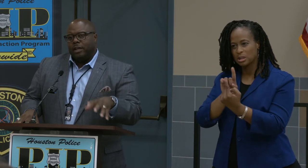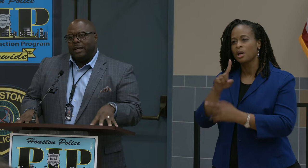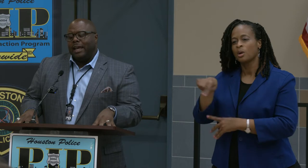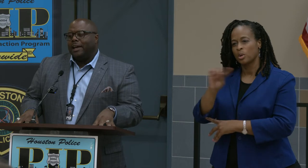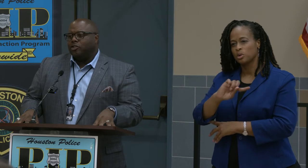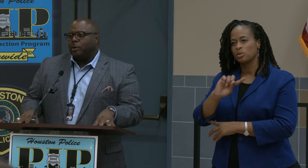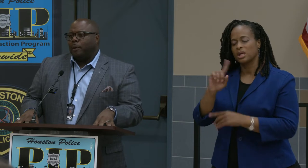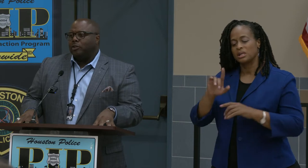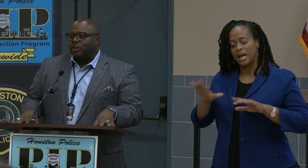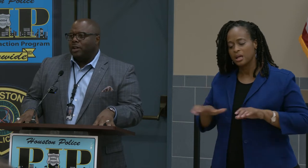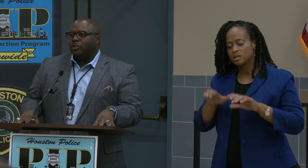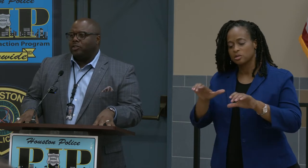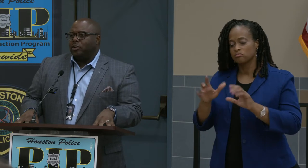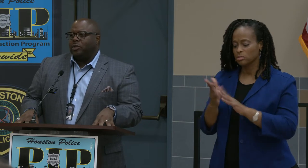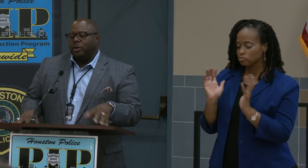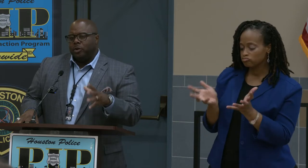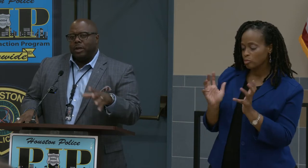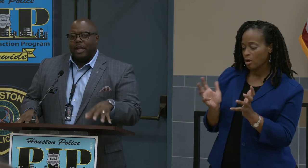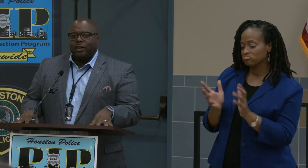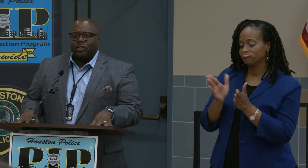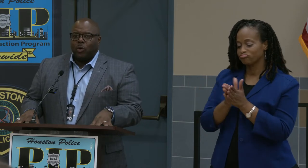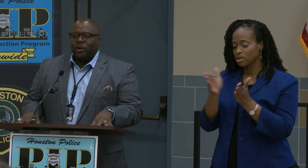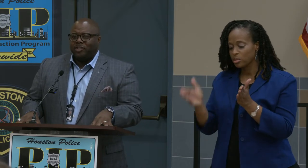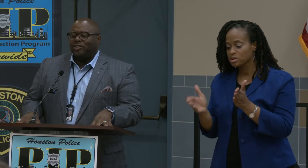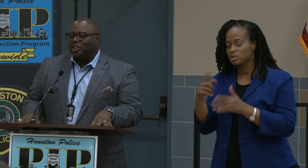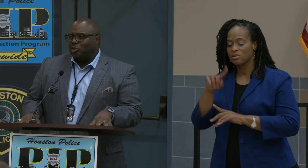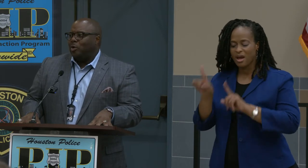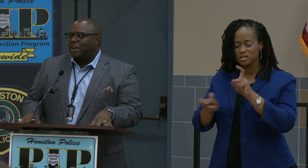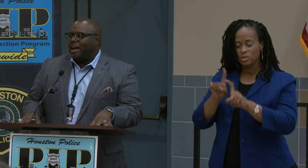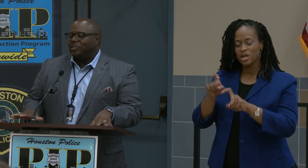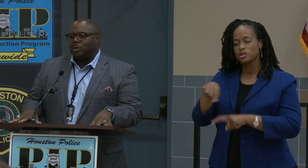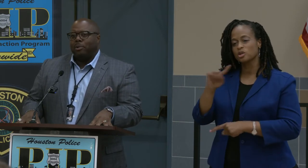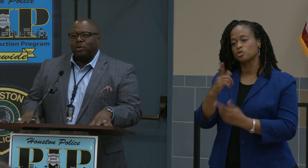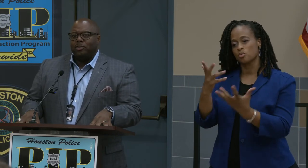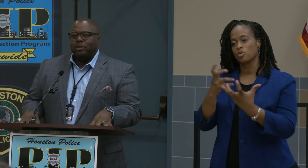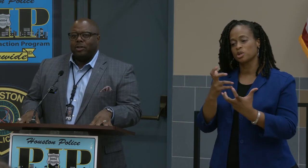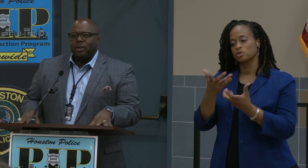engage the person next to you, when you can ask the questions you want to ask in person.